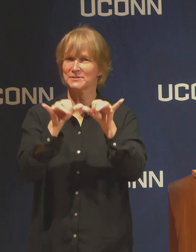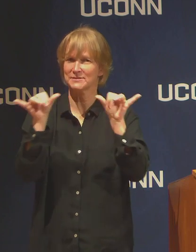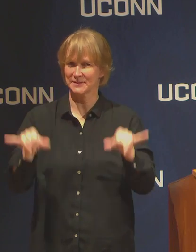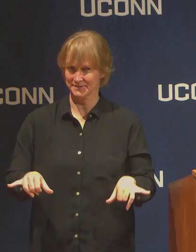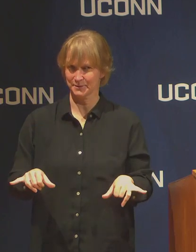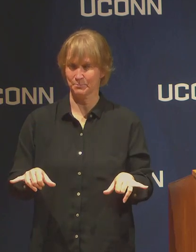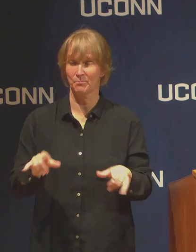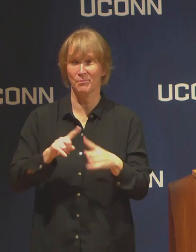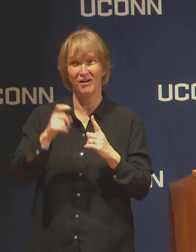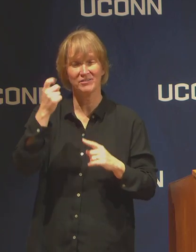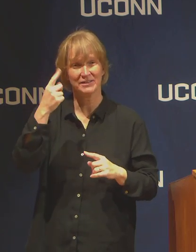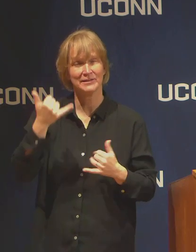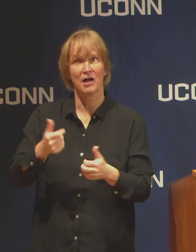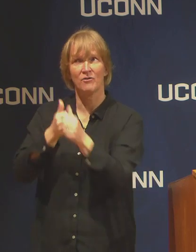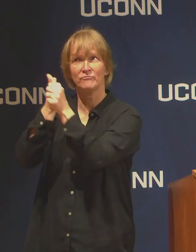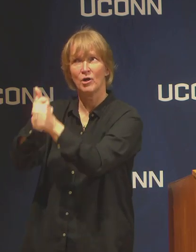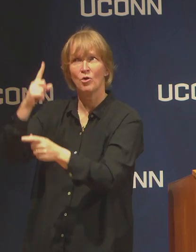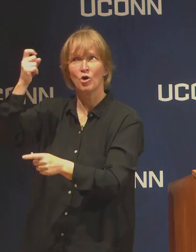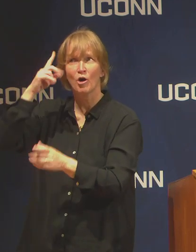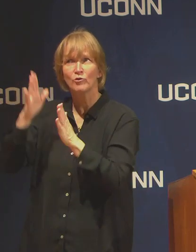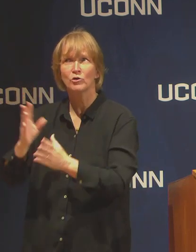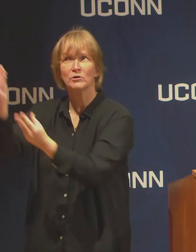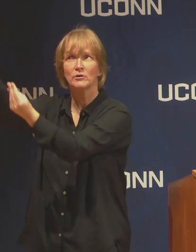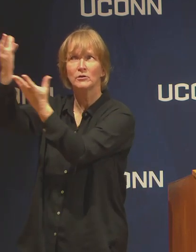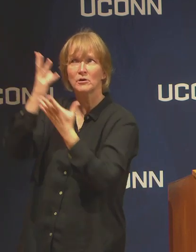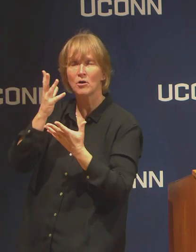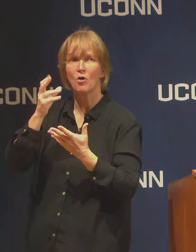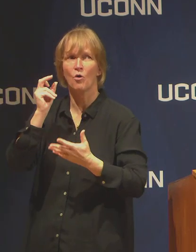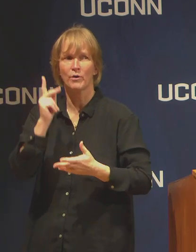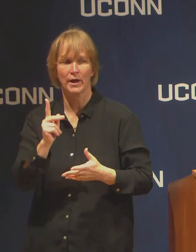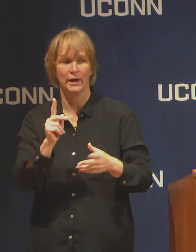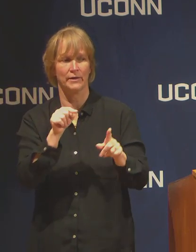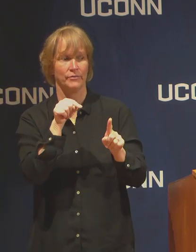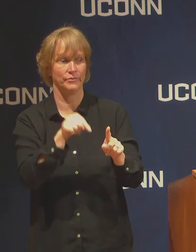the Governor's guidance on how many people can be in a setting,